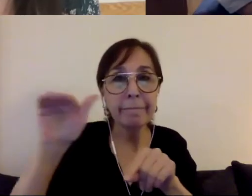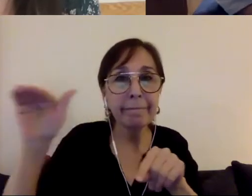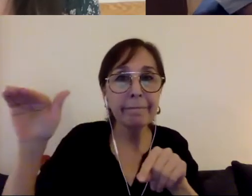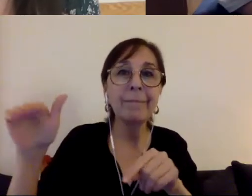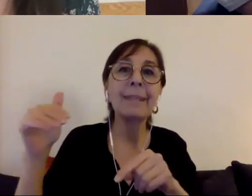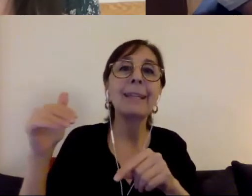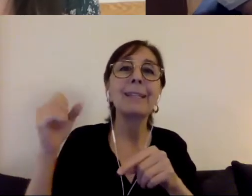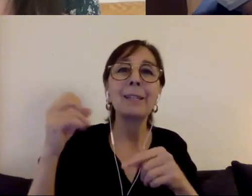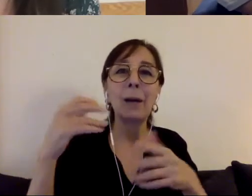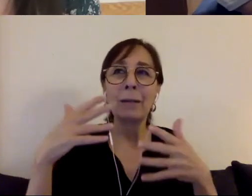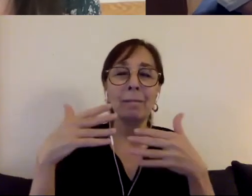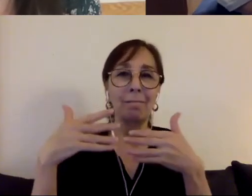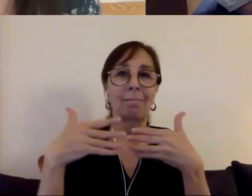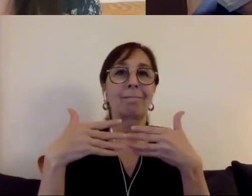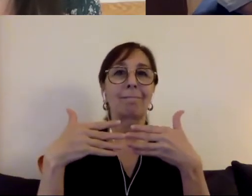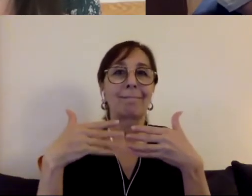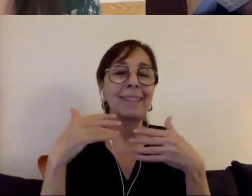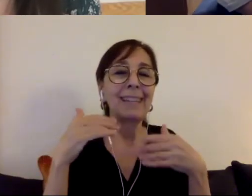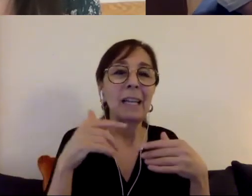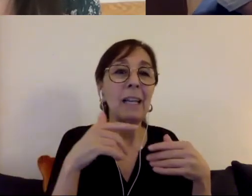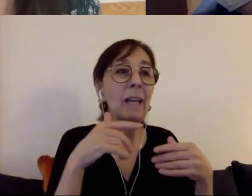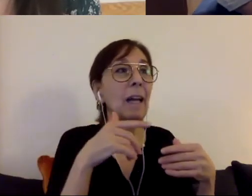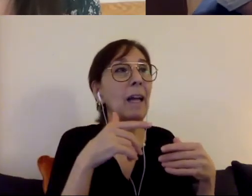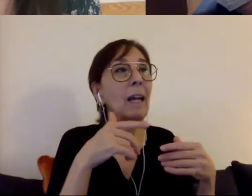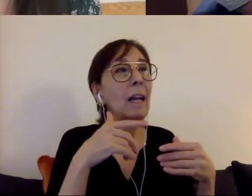evolution really, I think,